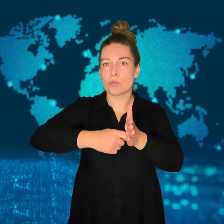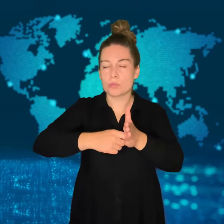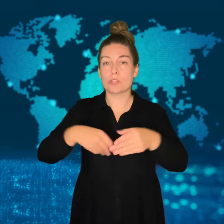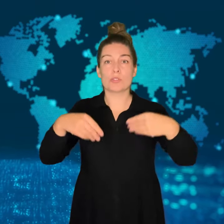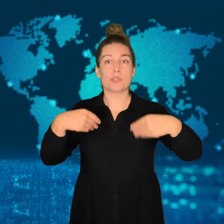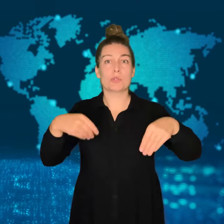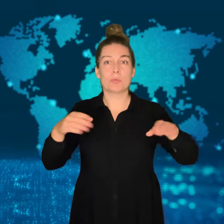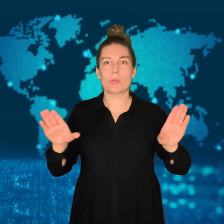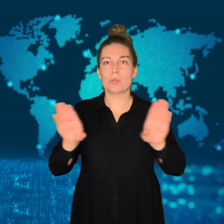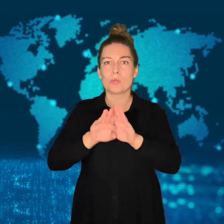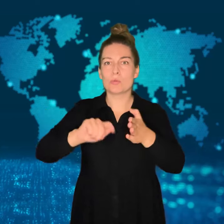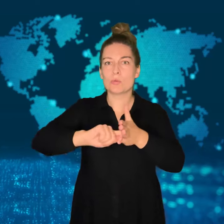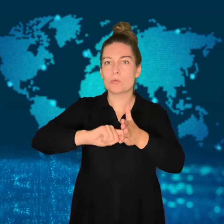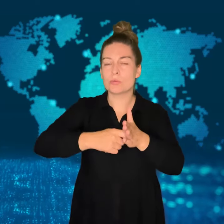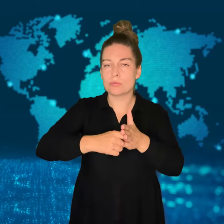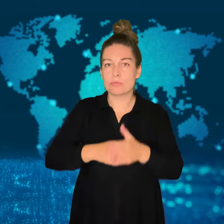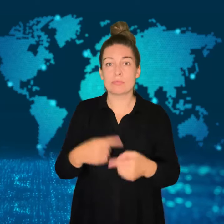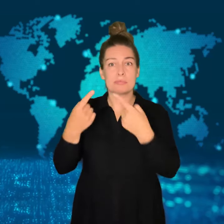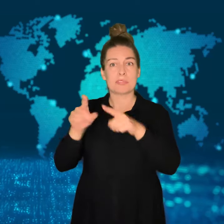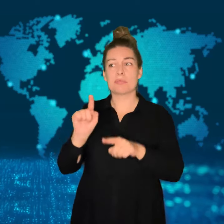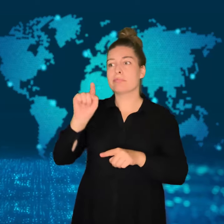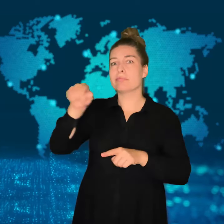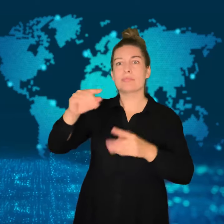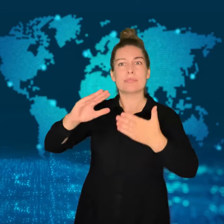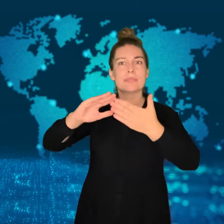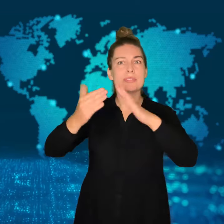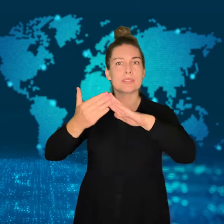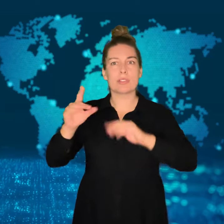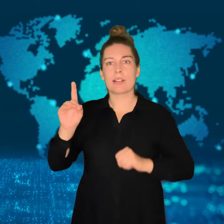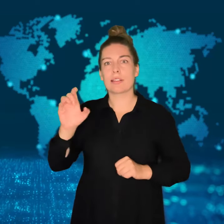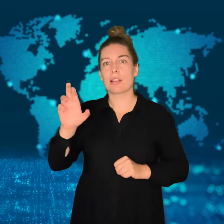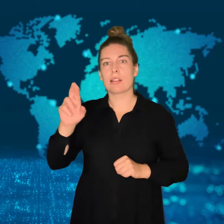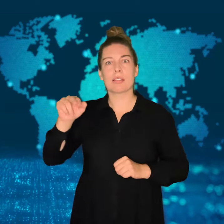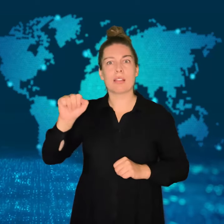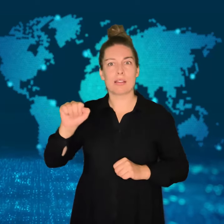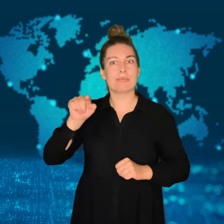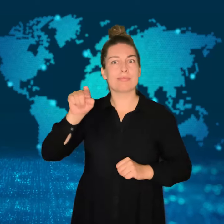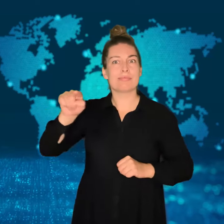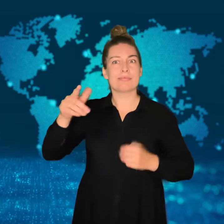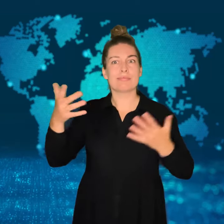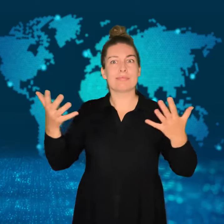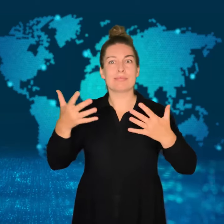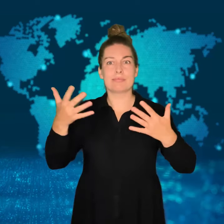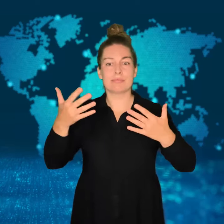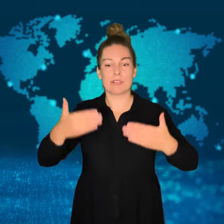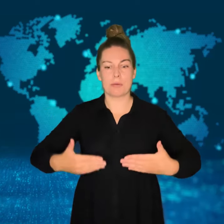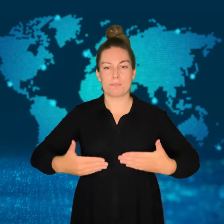In another city, Derna, two dams collapsed and flooded residents.